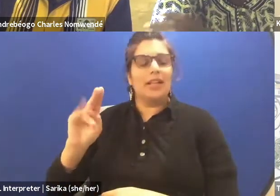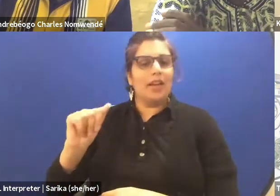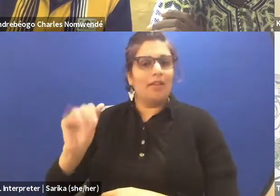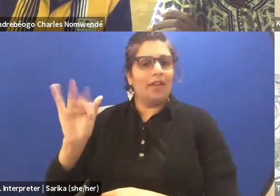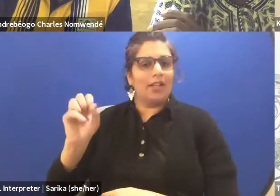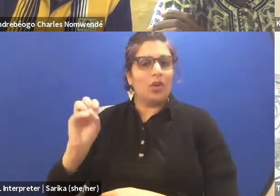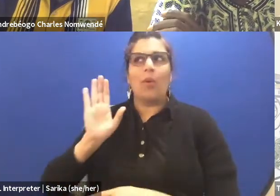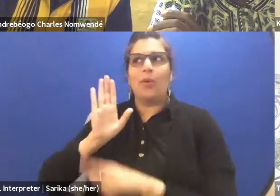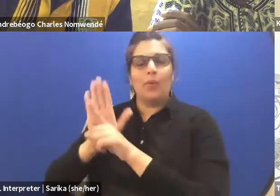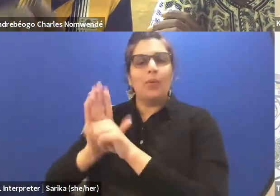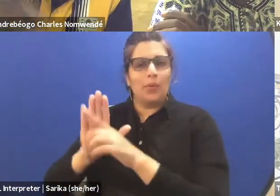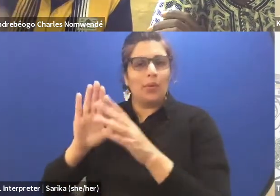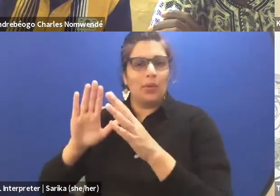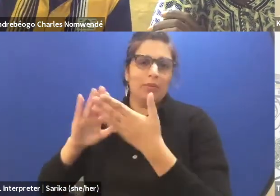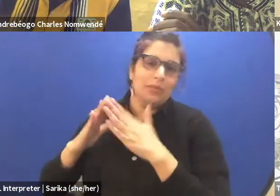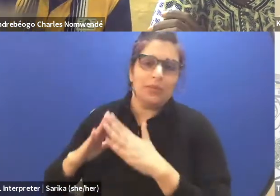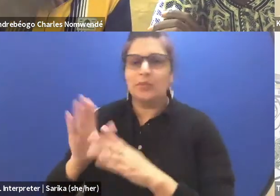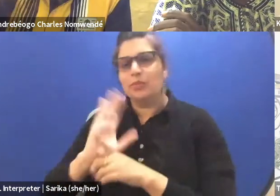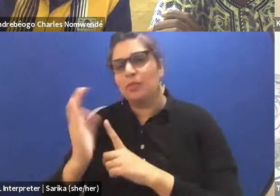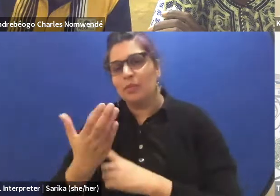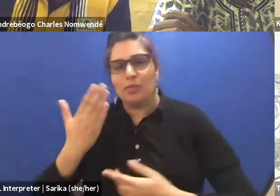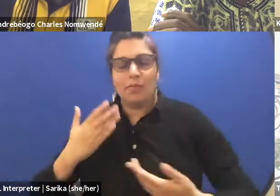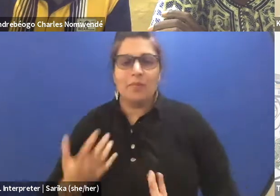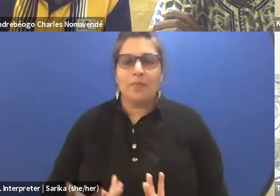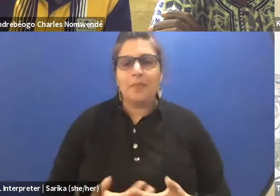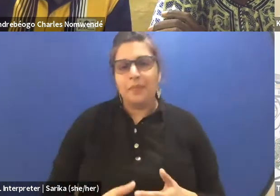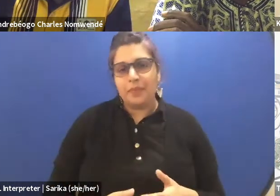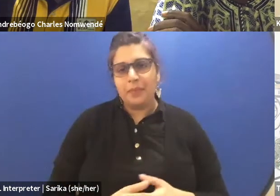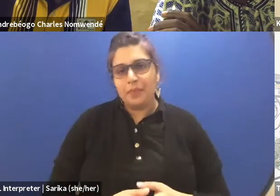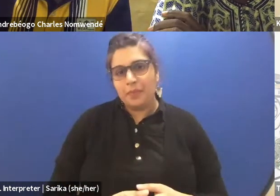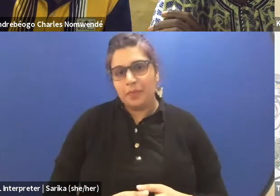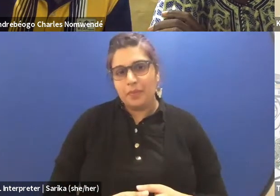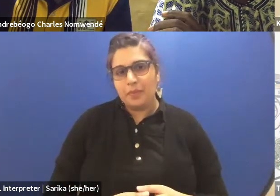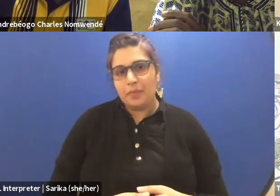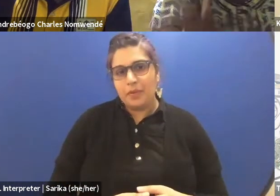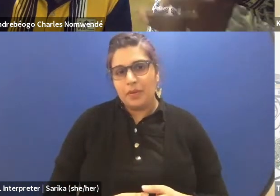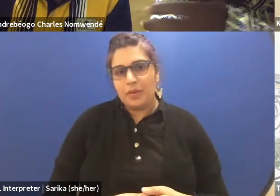(Charles speaking French) Because you know,